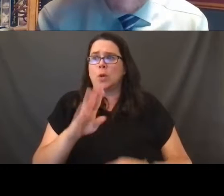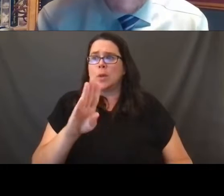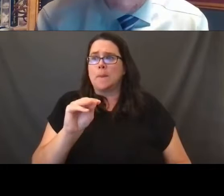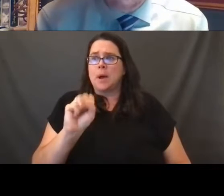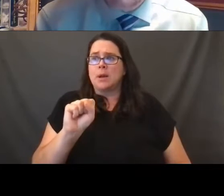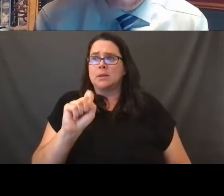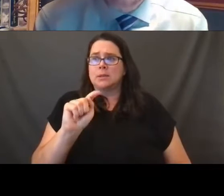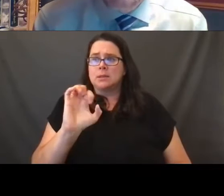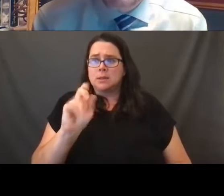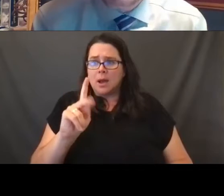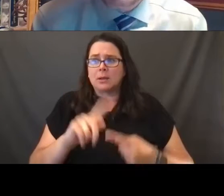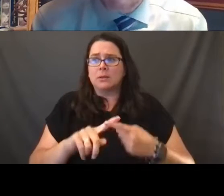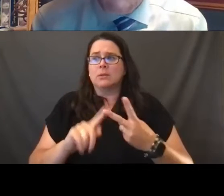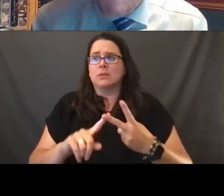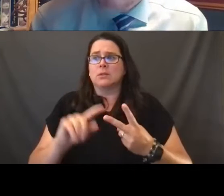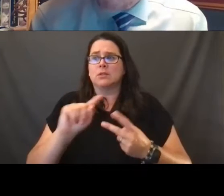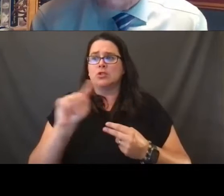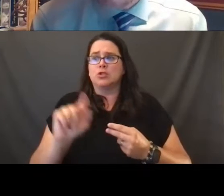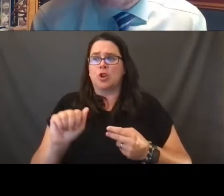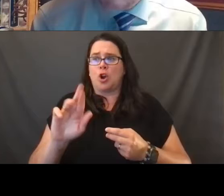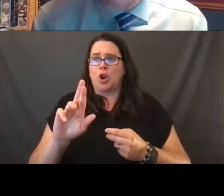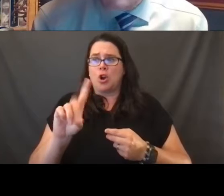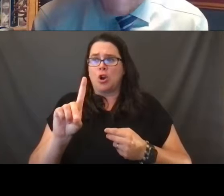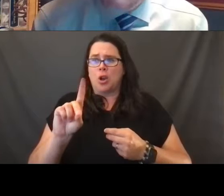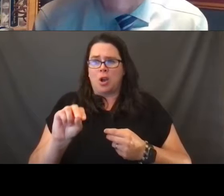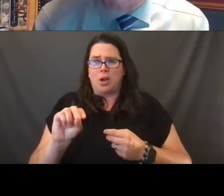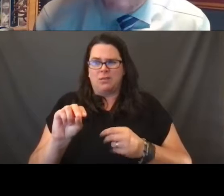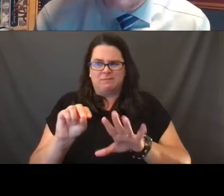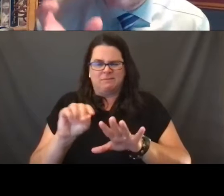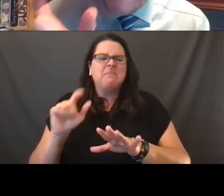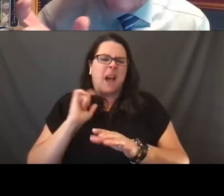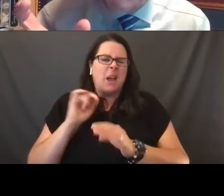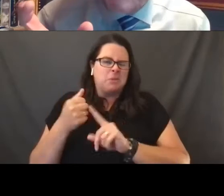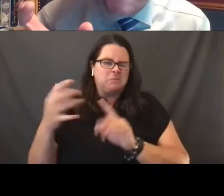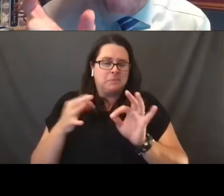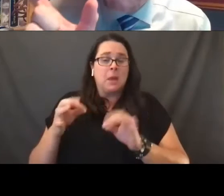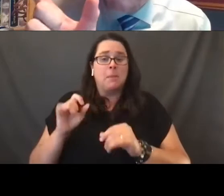which I'll get to in just a moment or so. The question was whether or not that word sex,